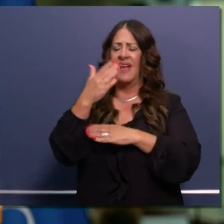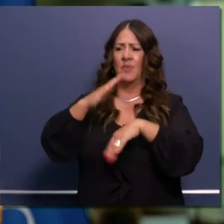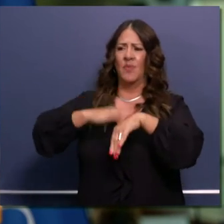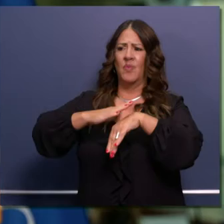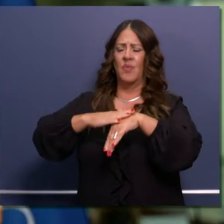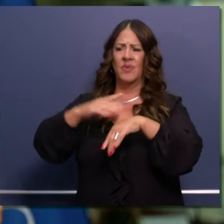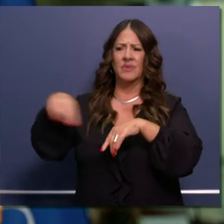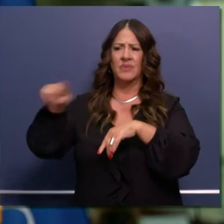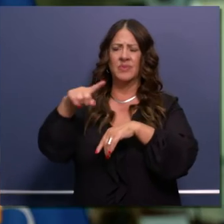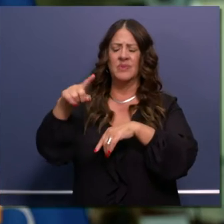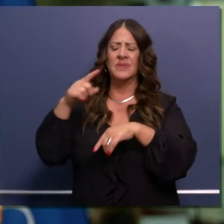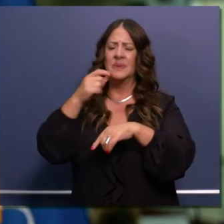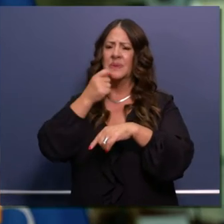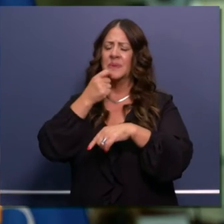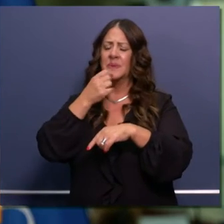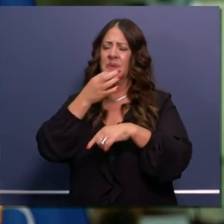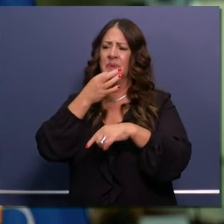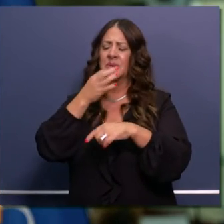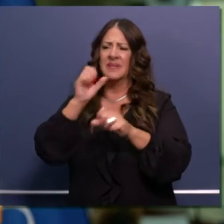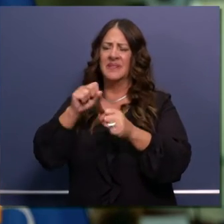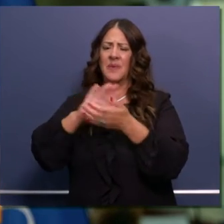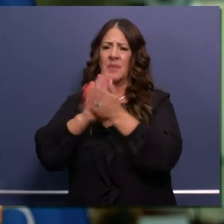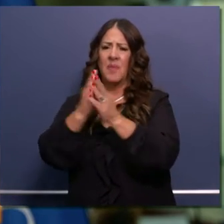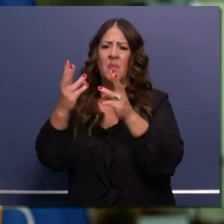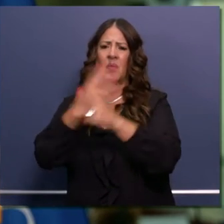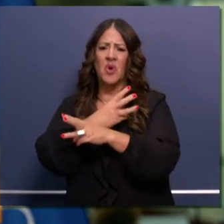fire could spread rapidly into more populated